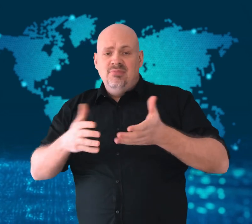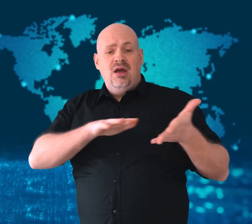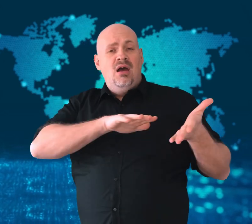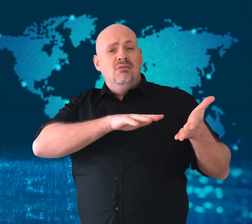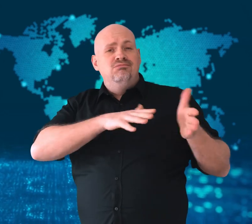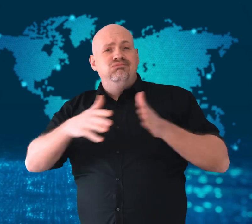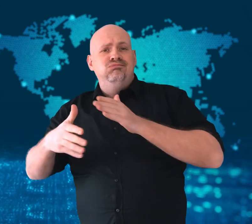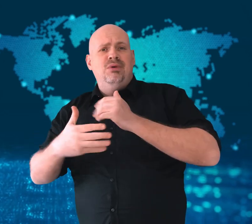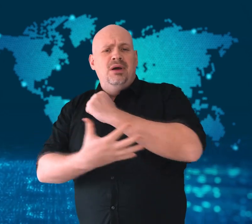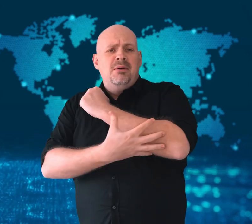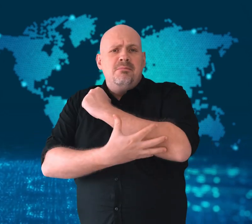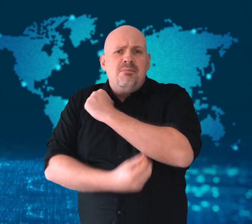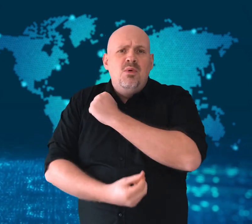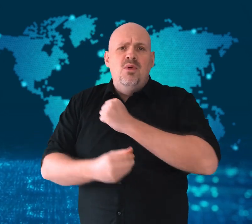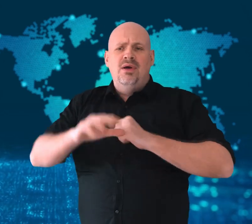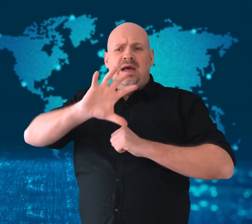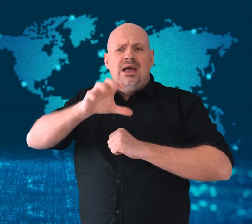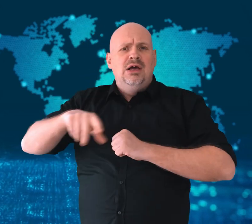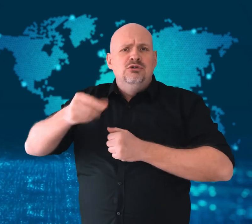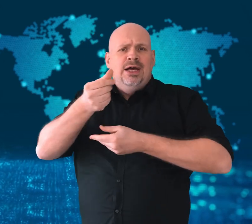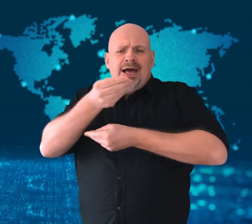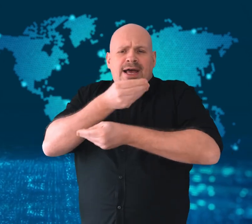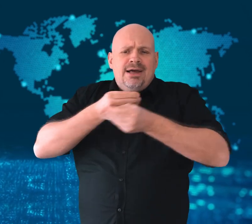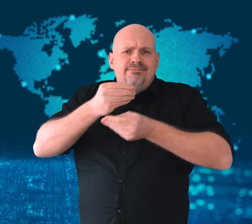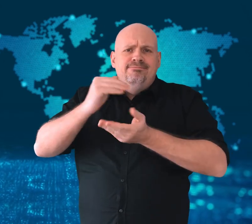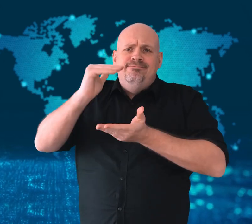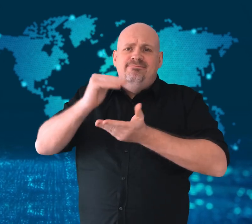50% of their vaccines,